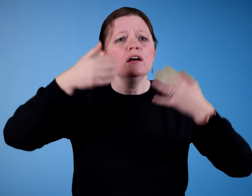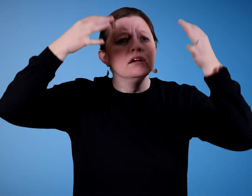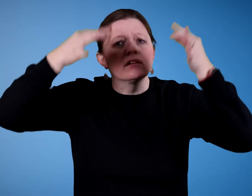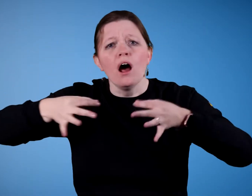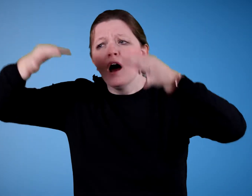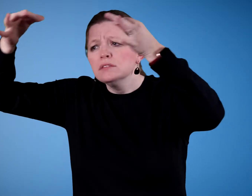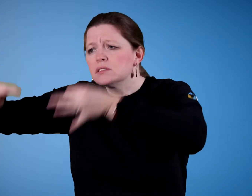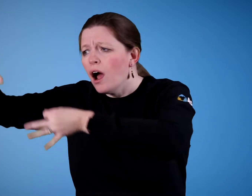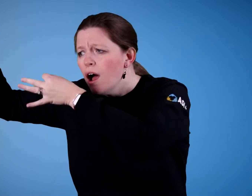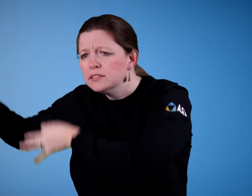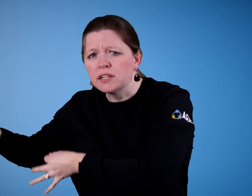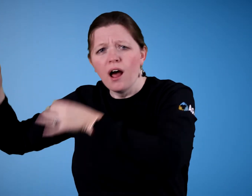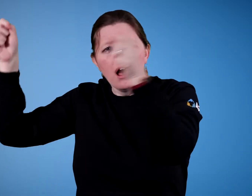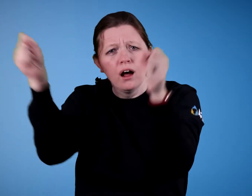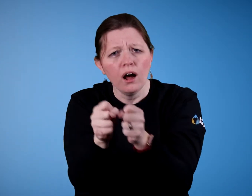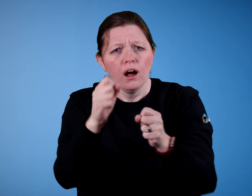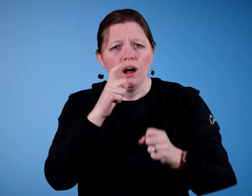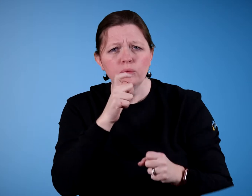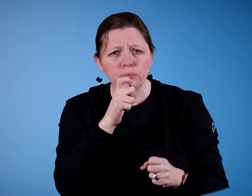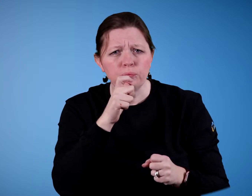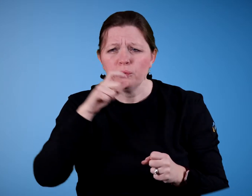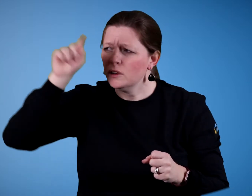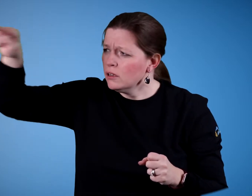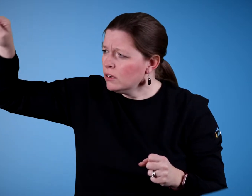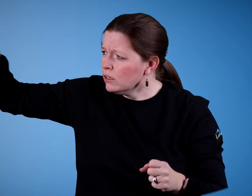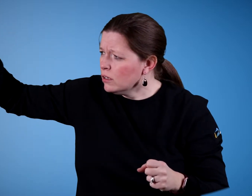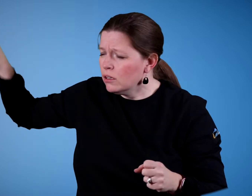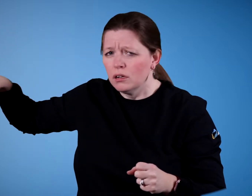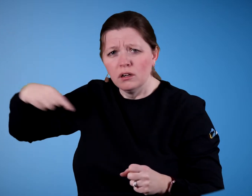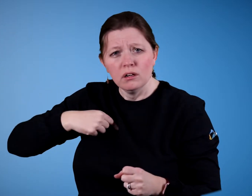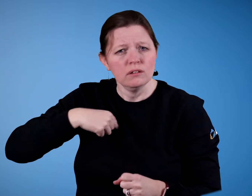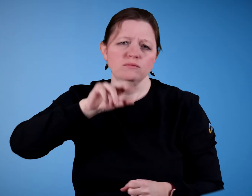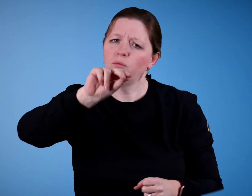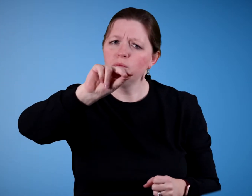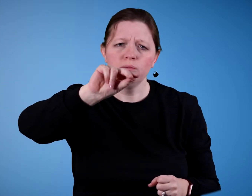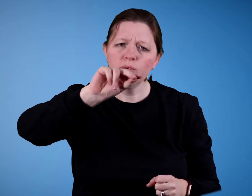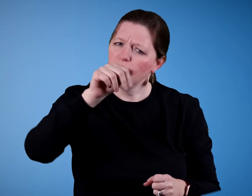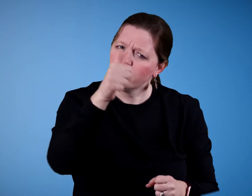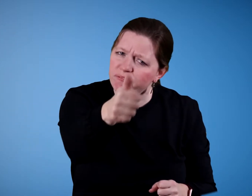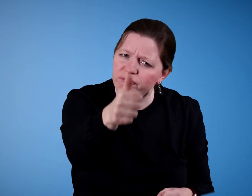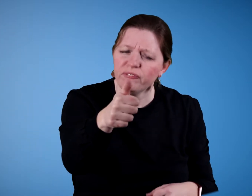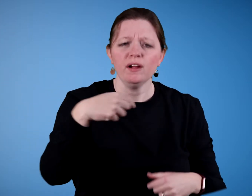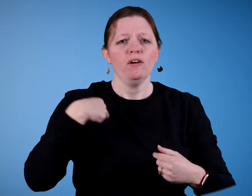Who makes the decisions of which interpreter is assigned to your request? You do!